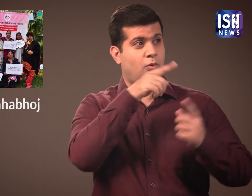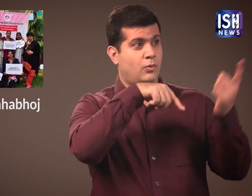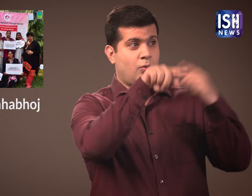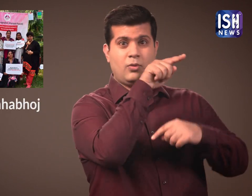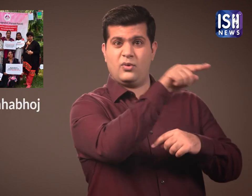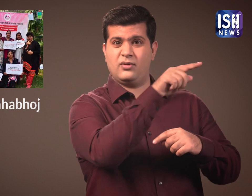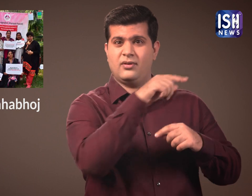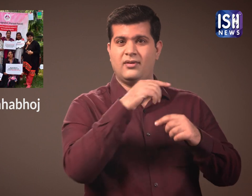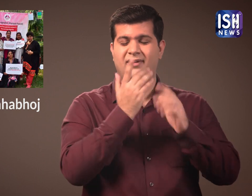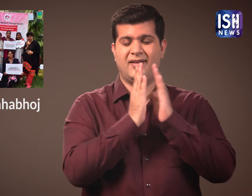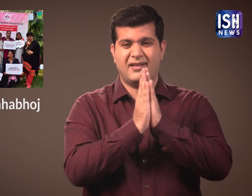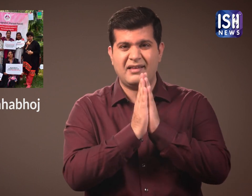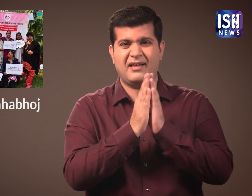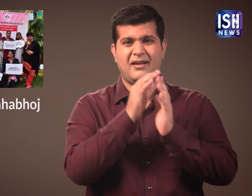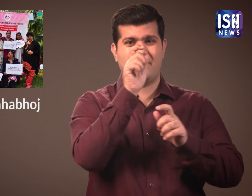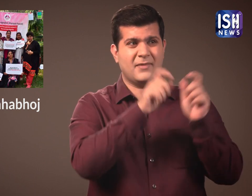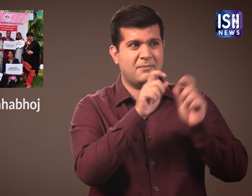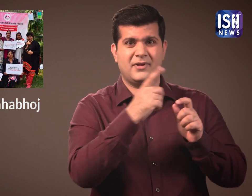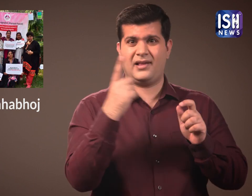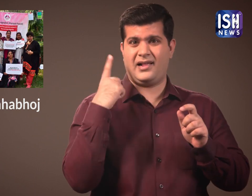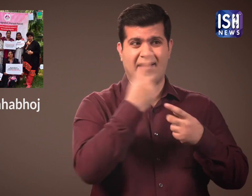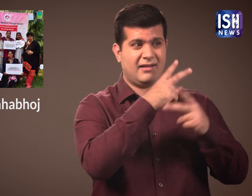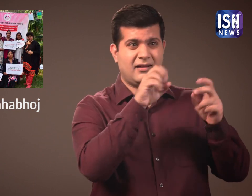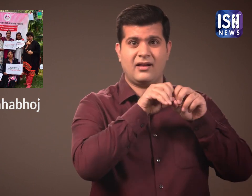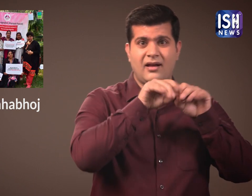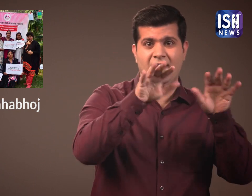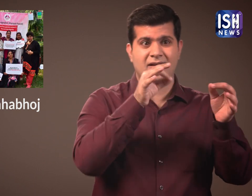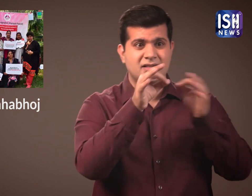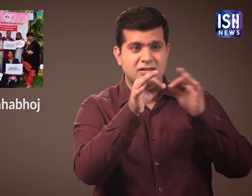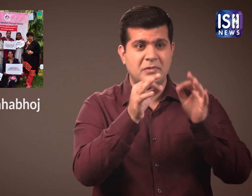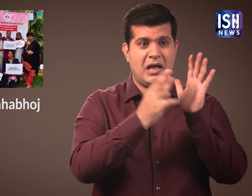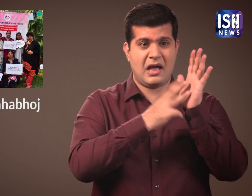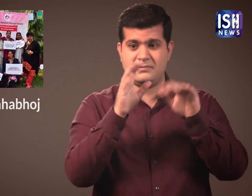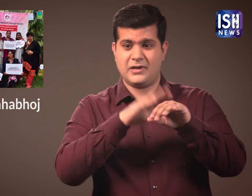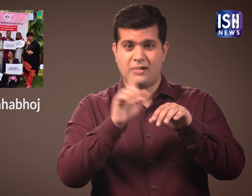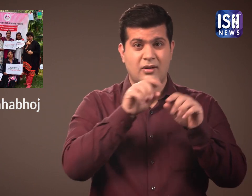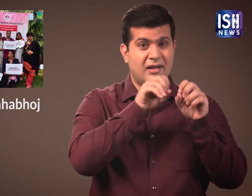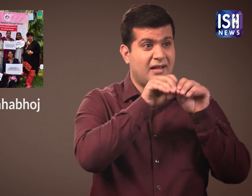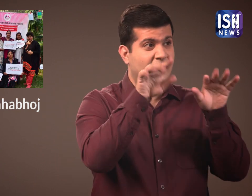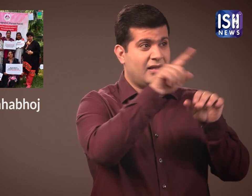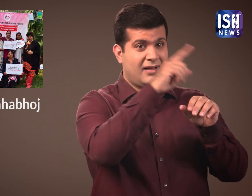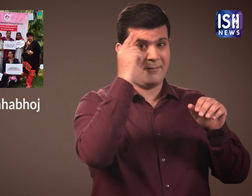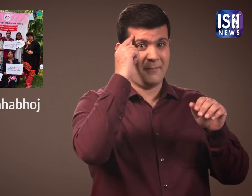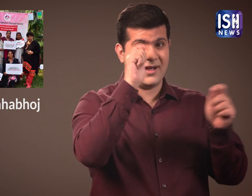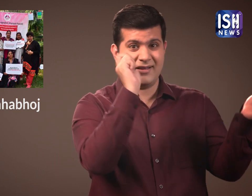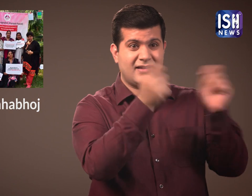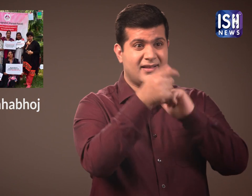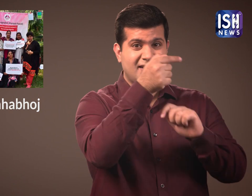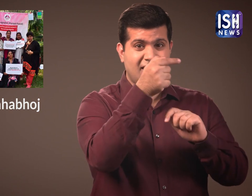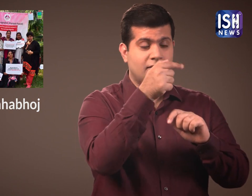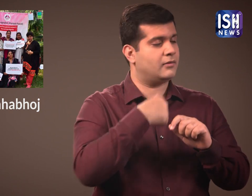This is because many religious leaders like Swami Krushnaswarup spread negativity about women.